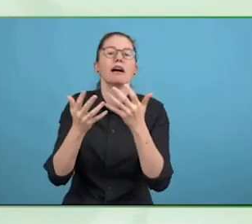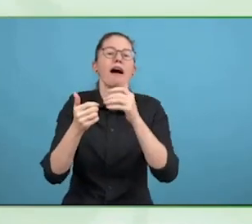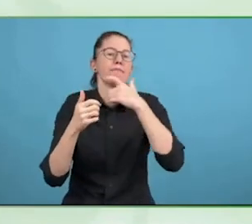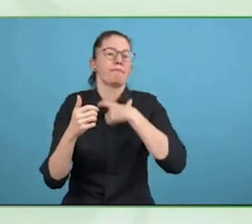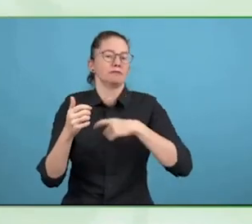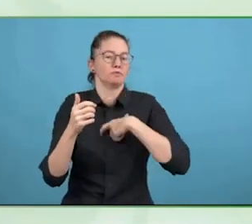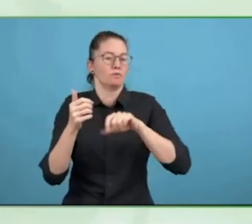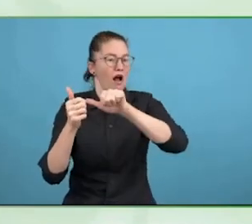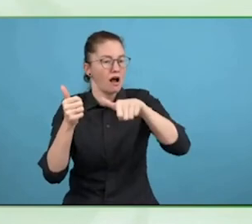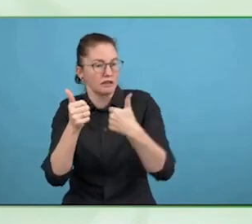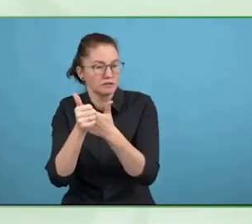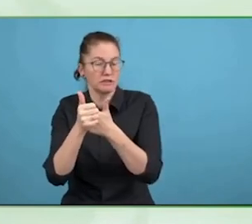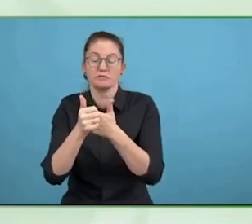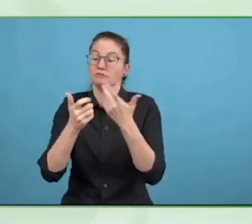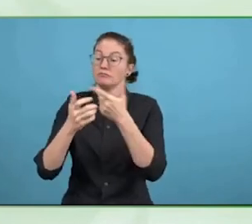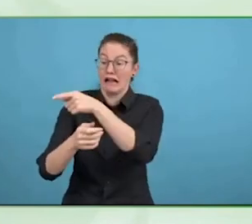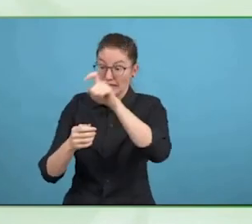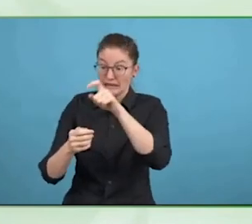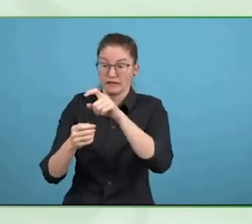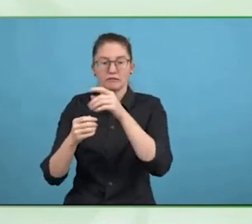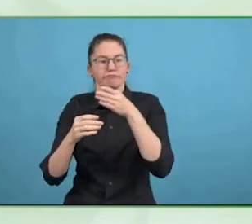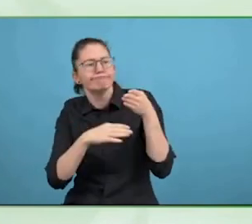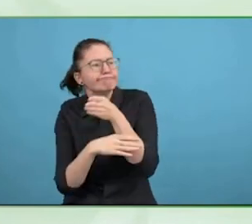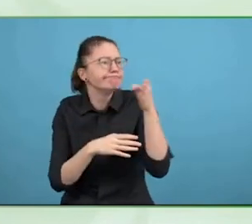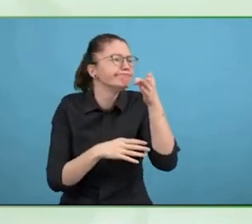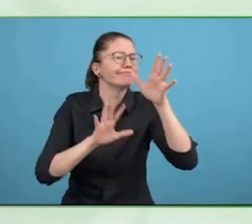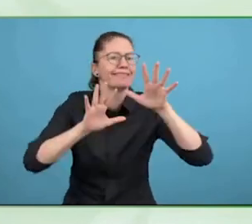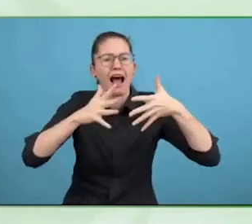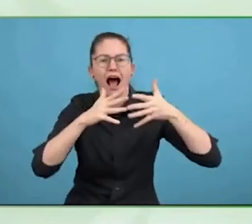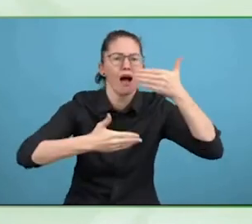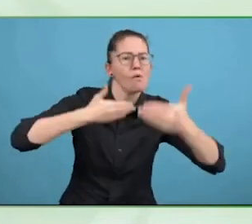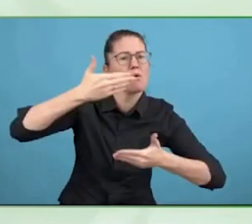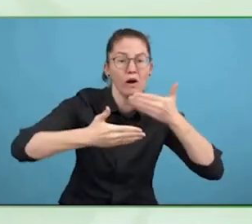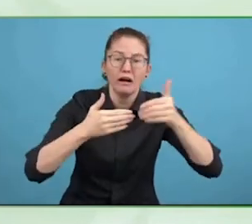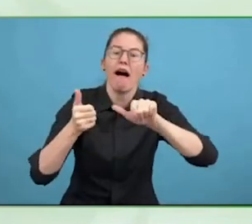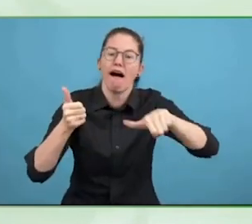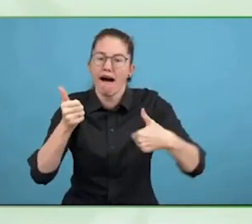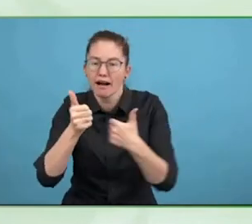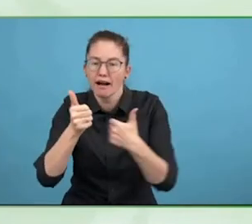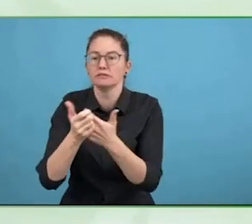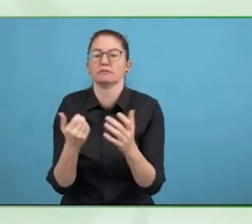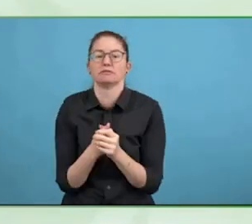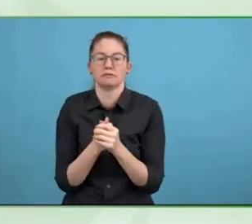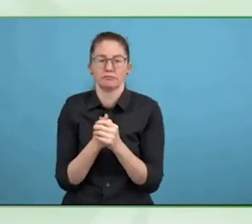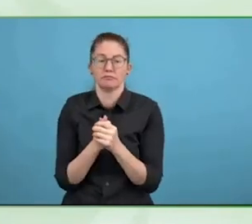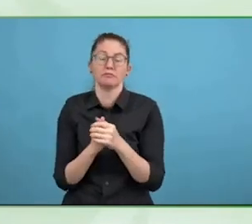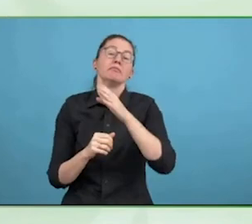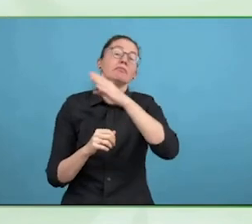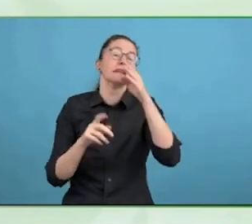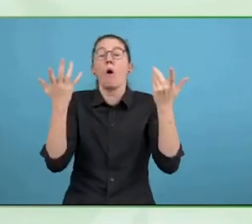The convention is really clear that those support have to be designed in a person's specific way.